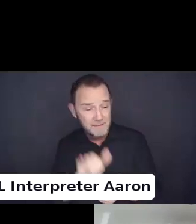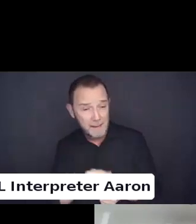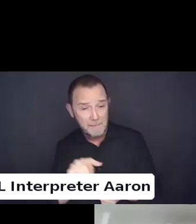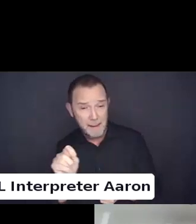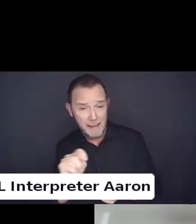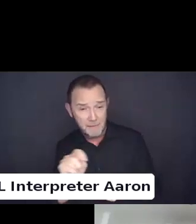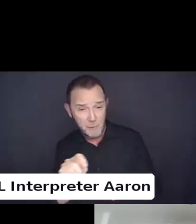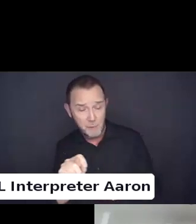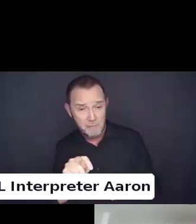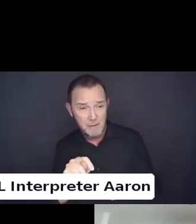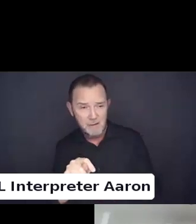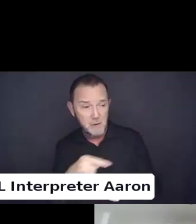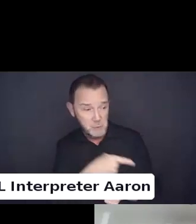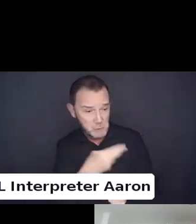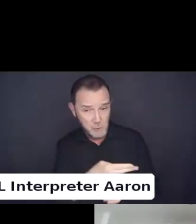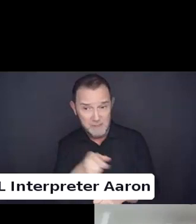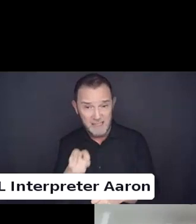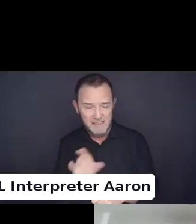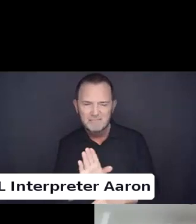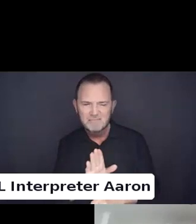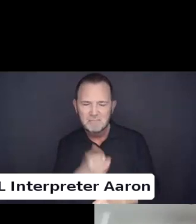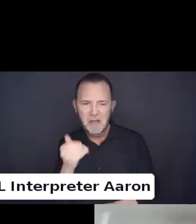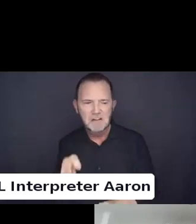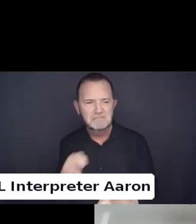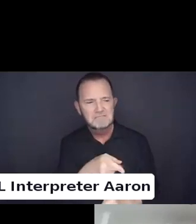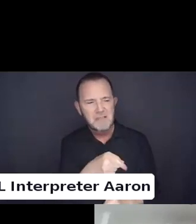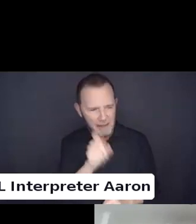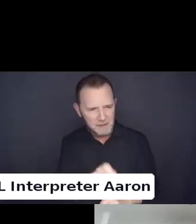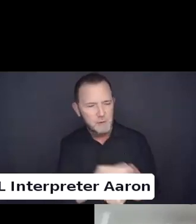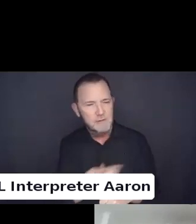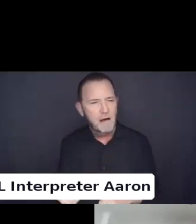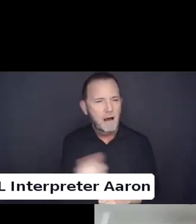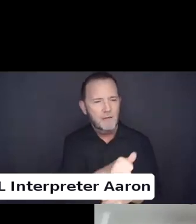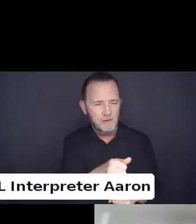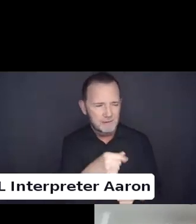assignment at birth. At the above state owned facilities.